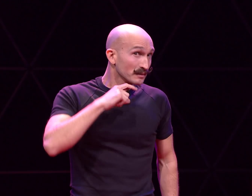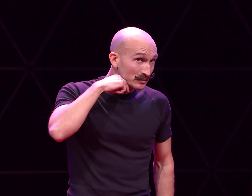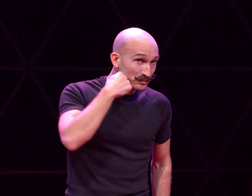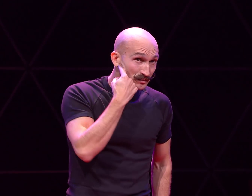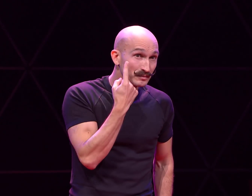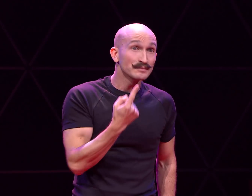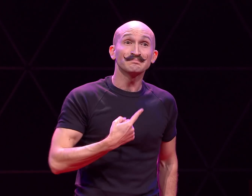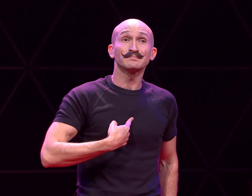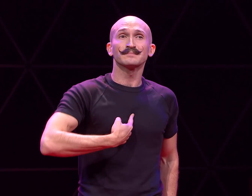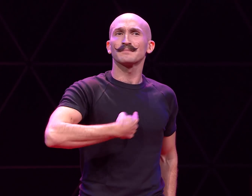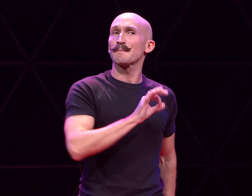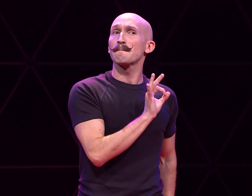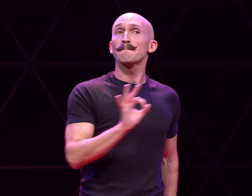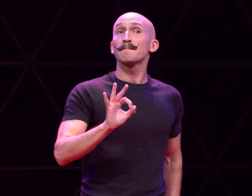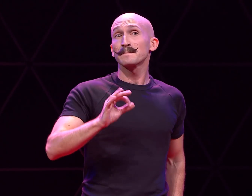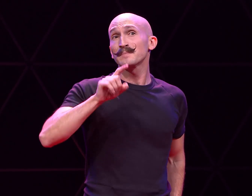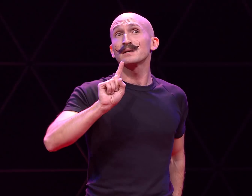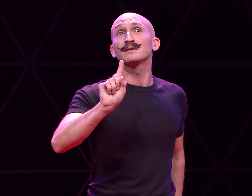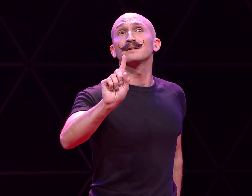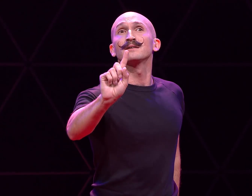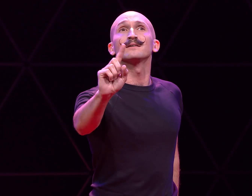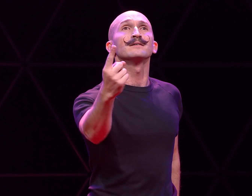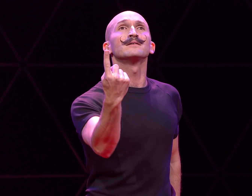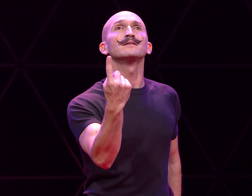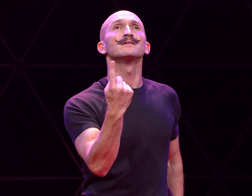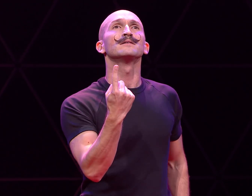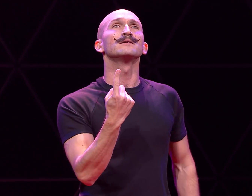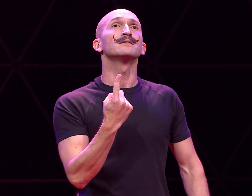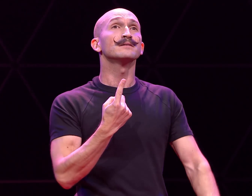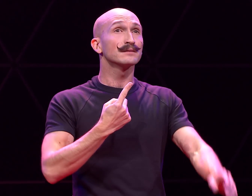If I'm not back again this time tomorrow